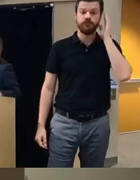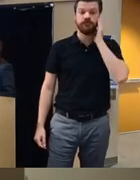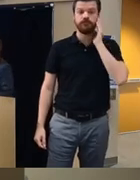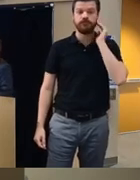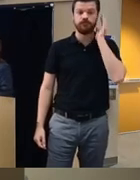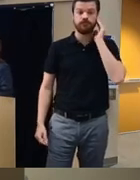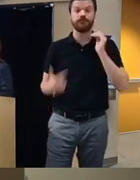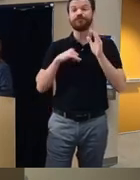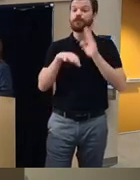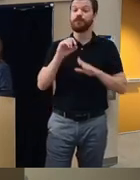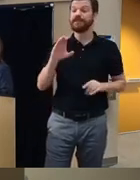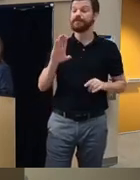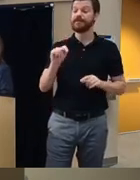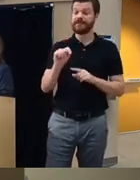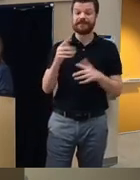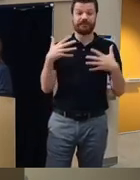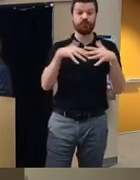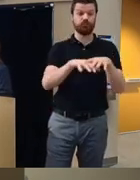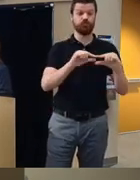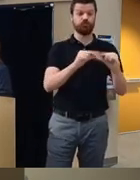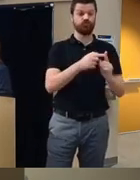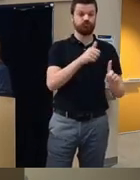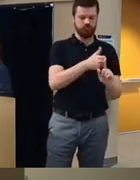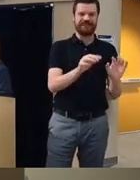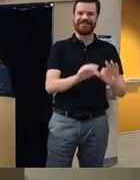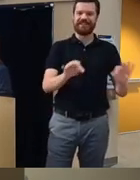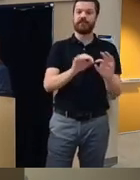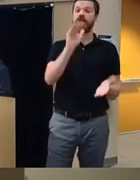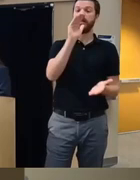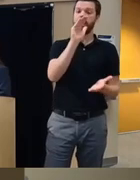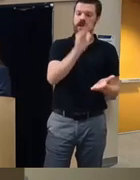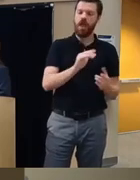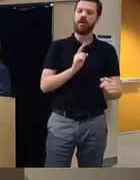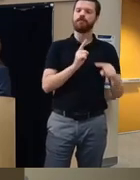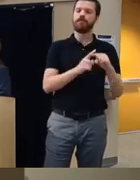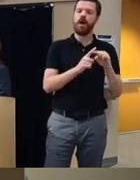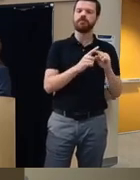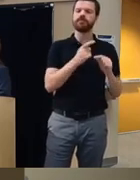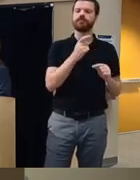the CBT integrated group had significantly less positive breathalyzer screens and significantly